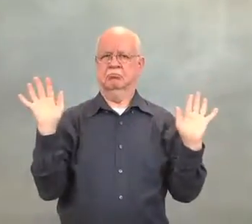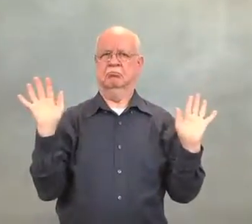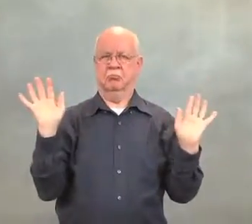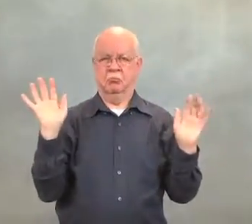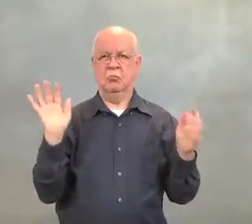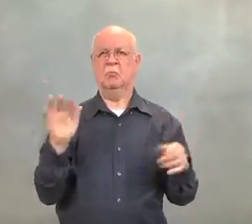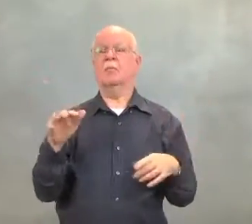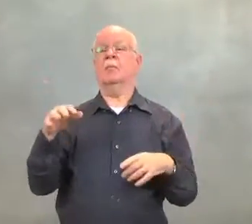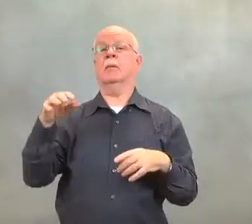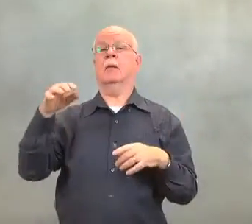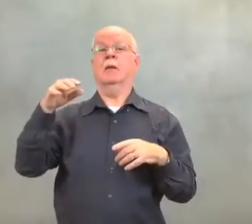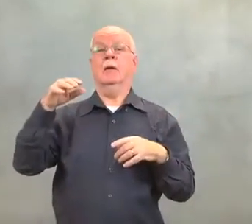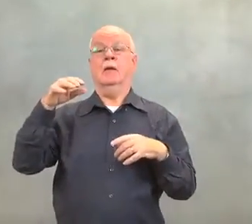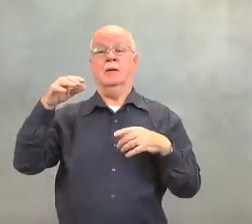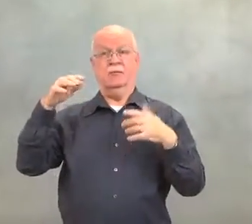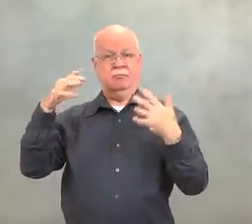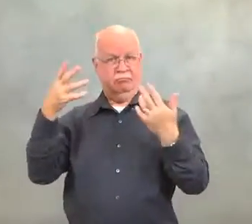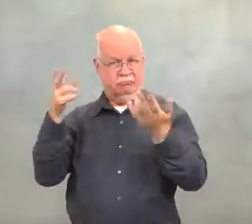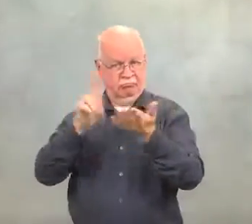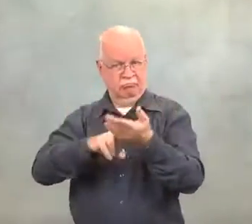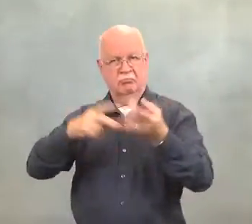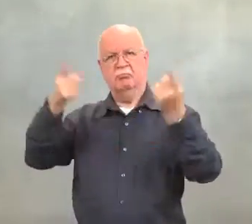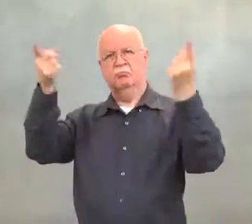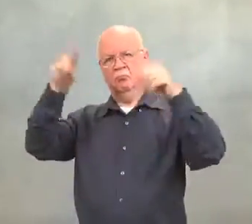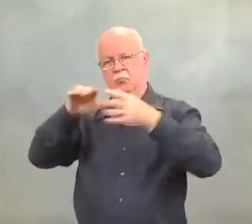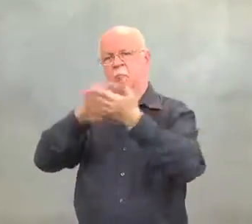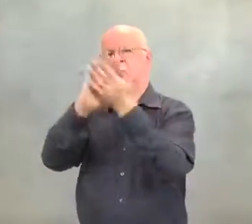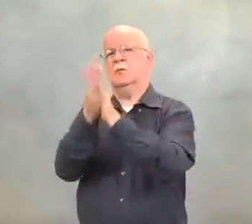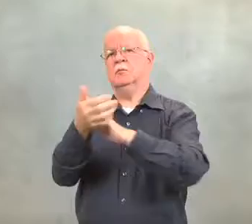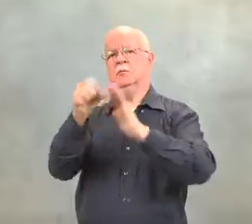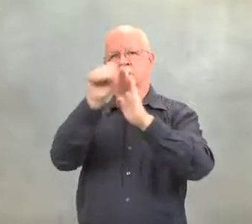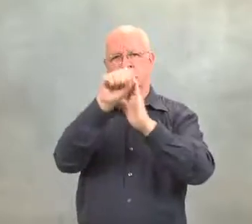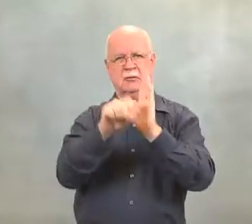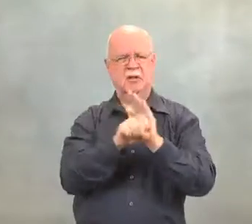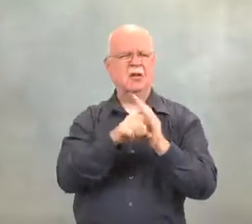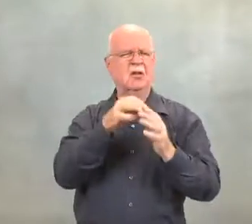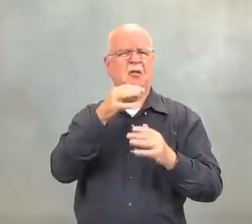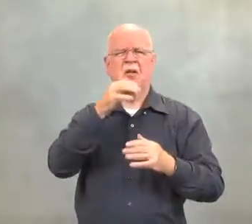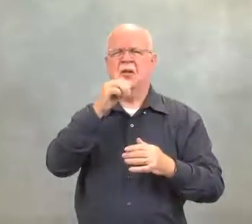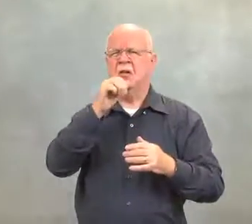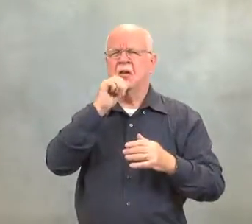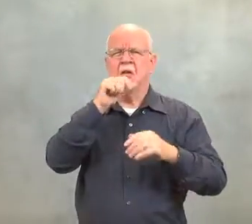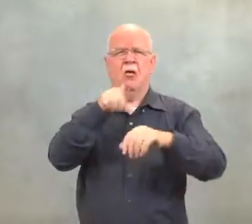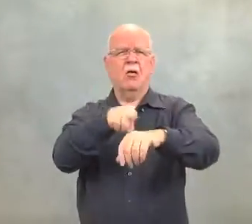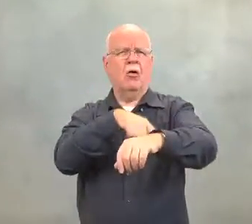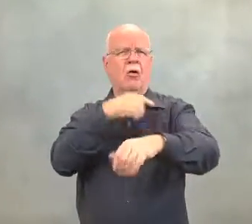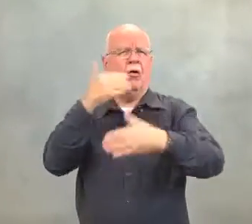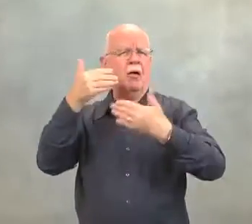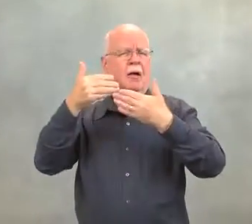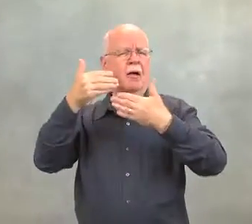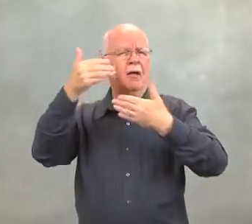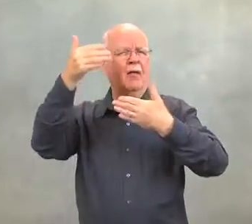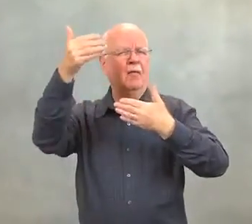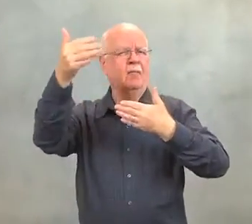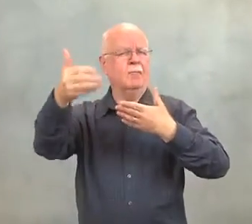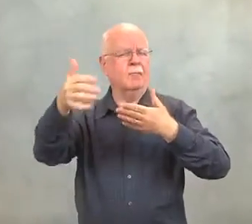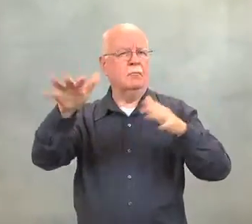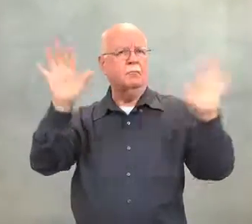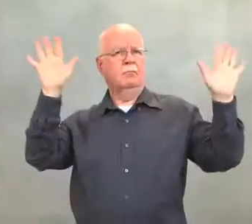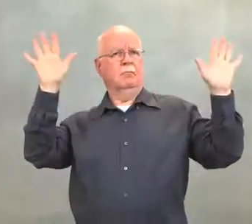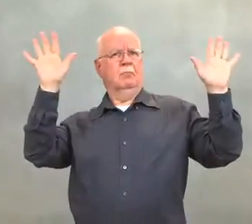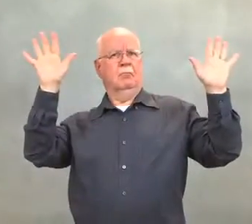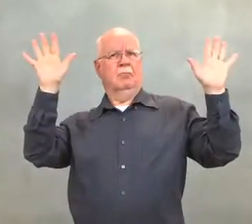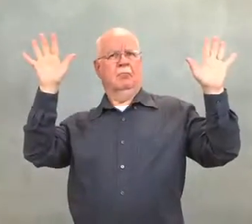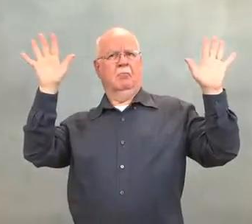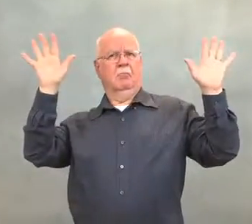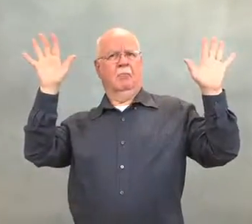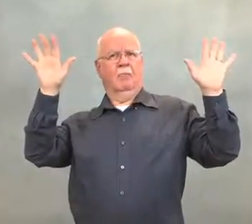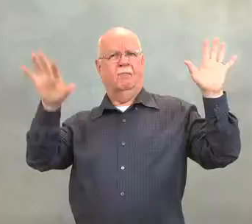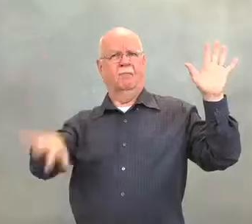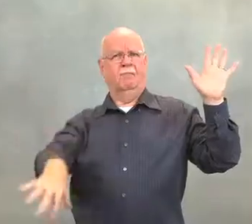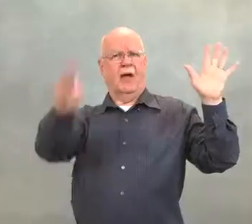The agreement was signed, and Michigan became a state.